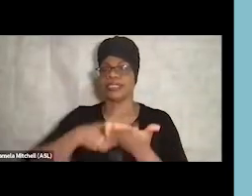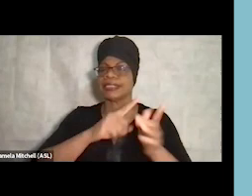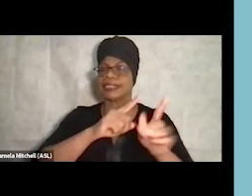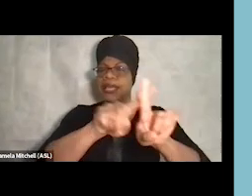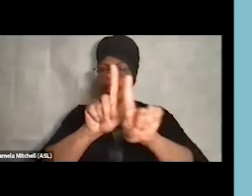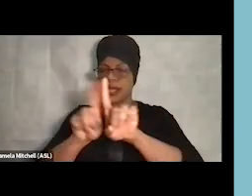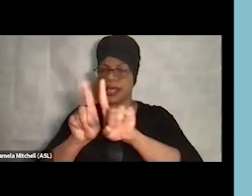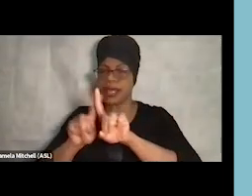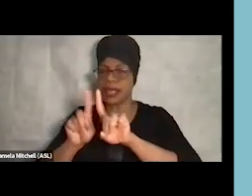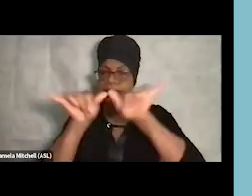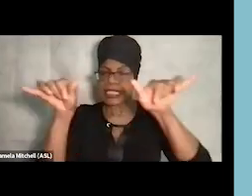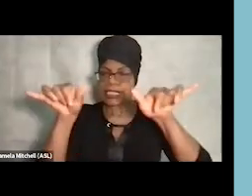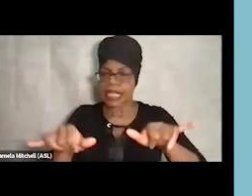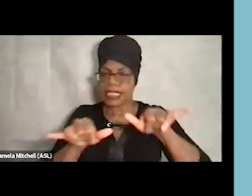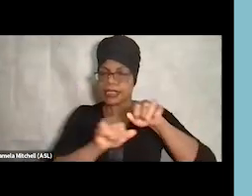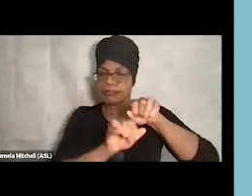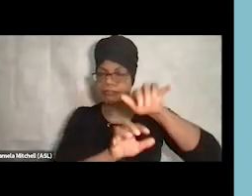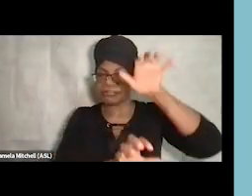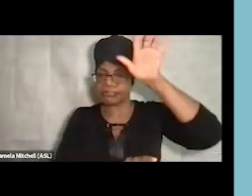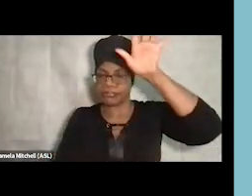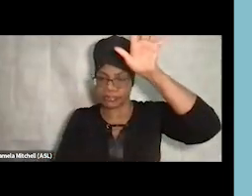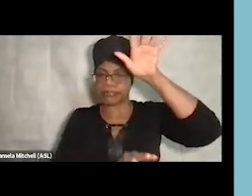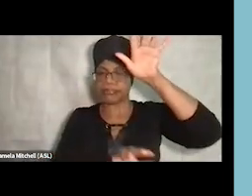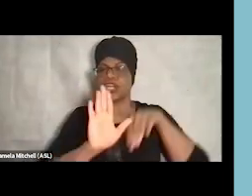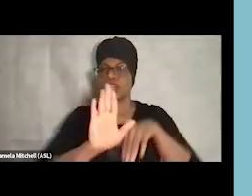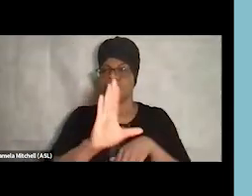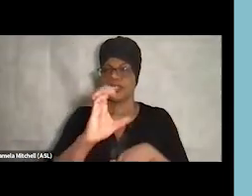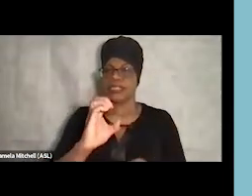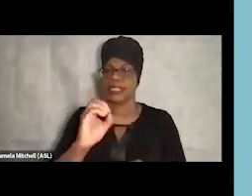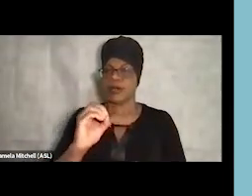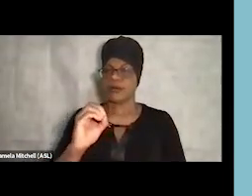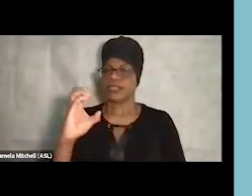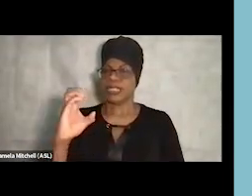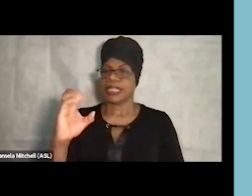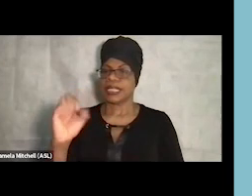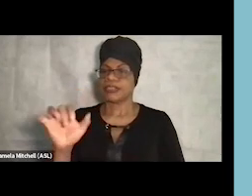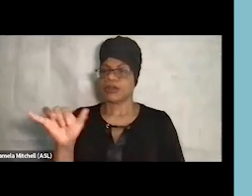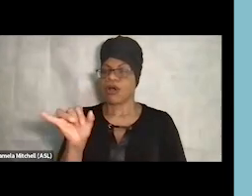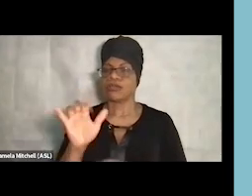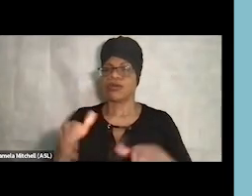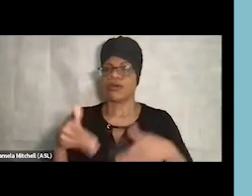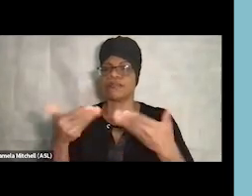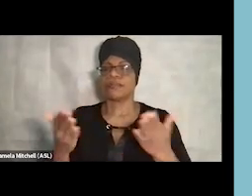that your CoCs will and your provider agencies ideally will partner with